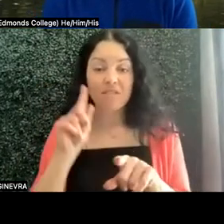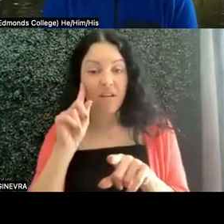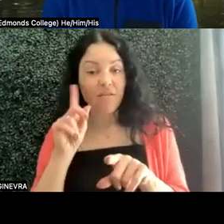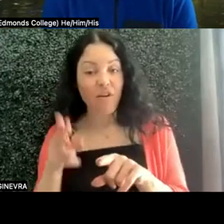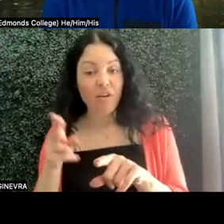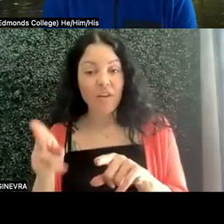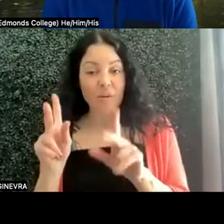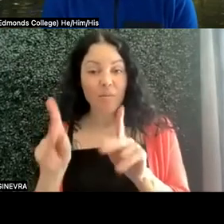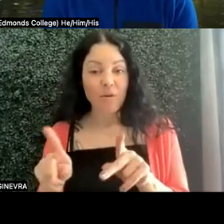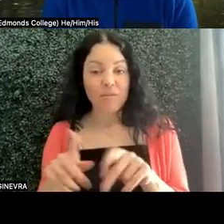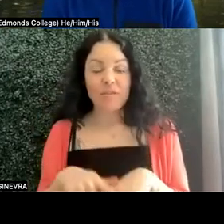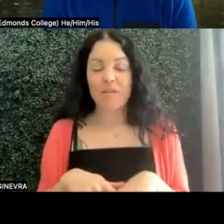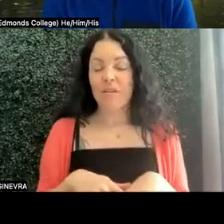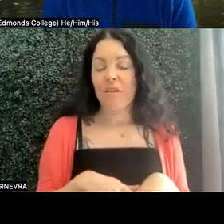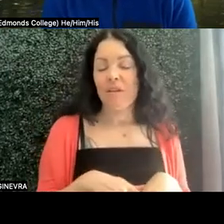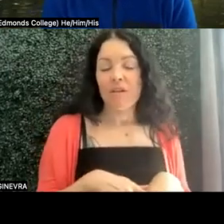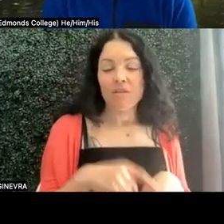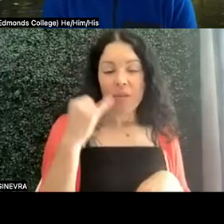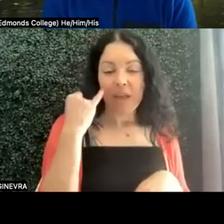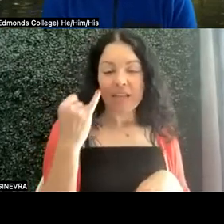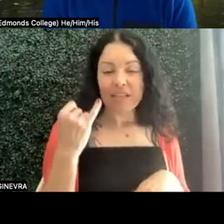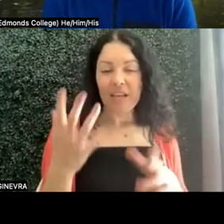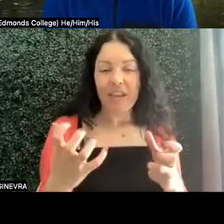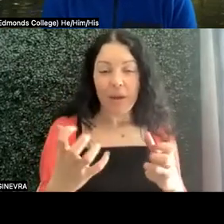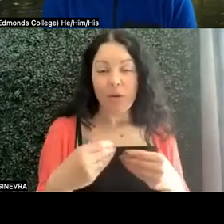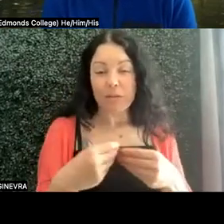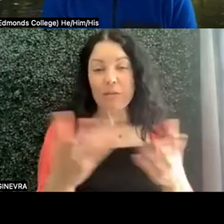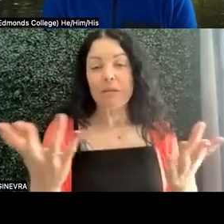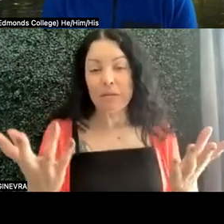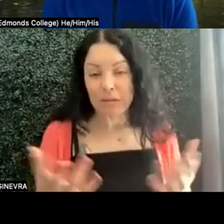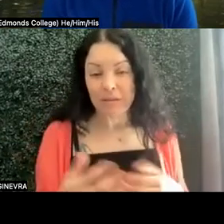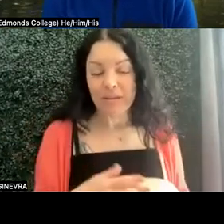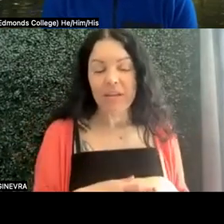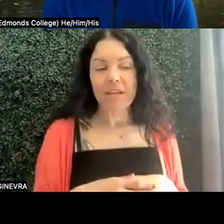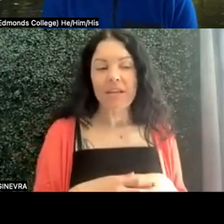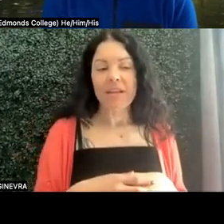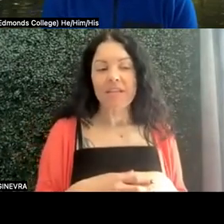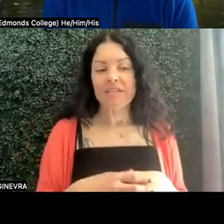So the idea that I wanted to get across as there is a pedagogy